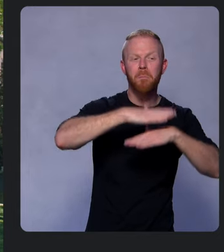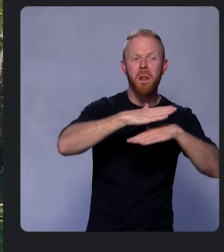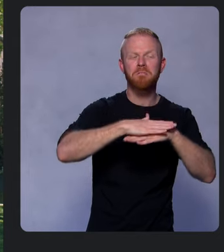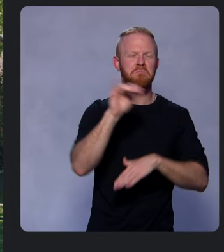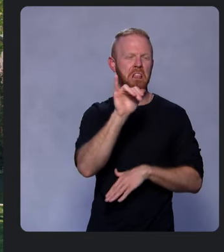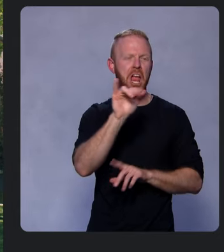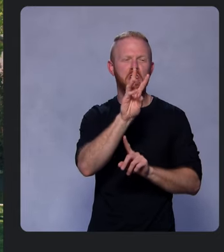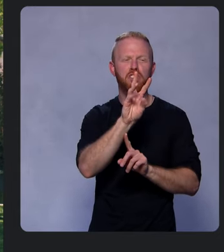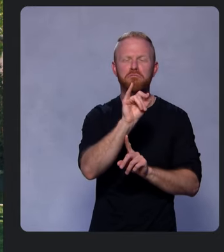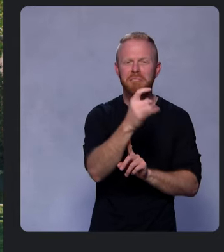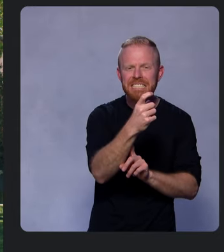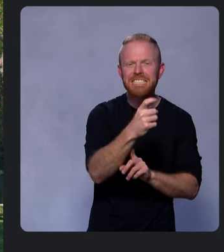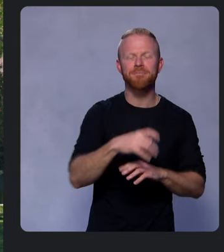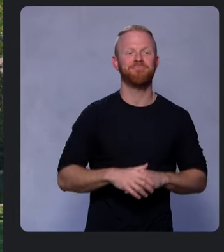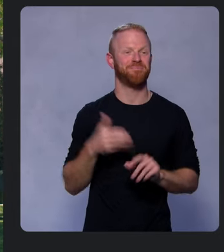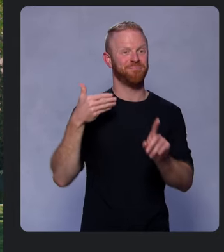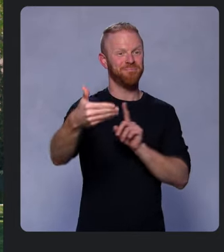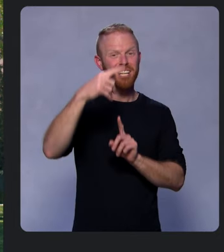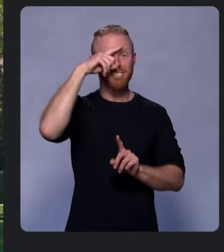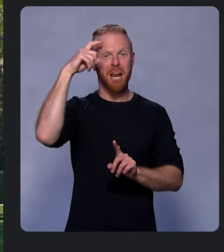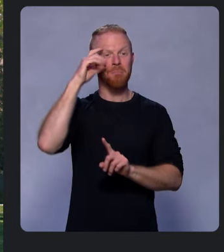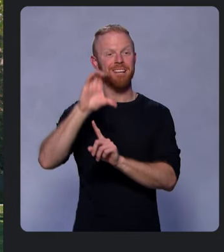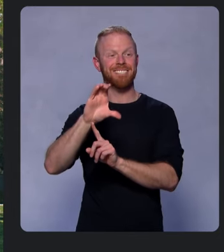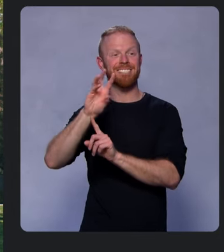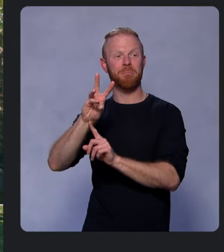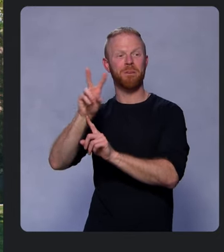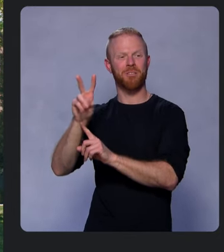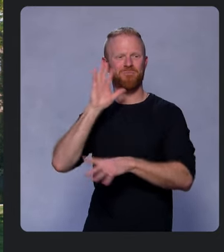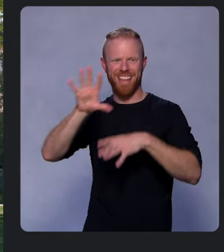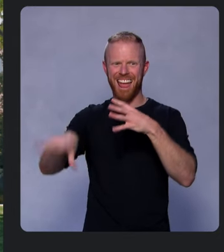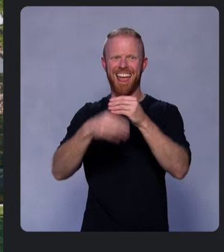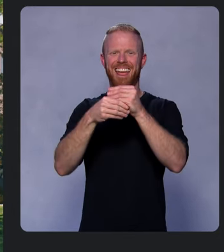And this summer, Core Web Vitals will be added to the search ranking signals